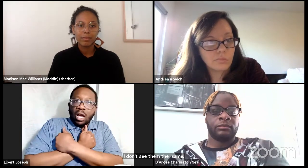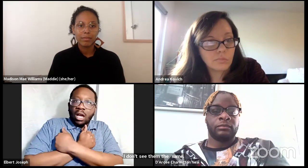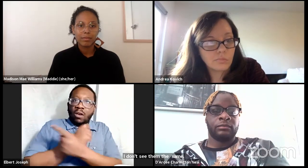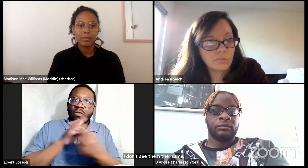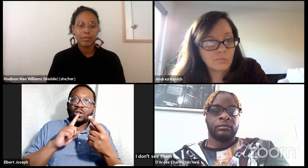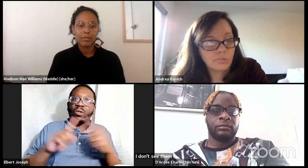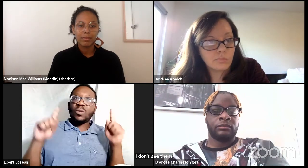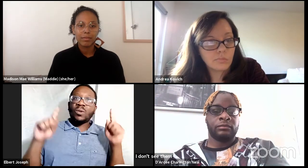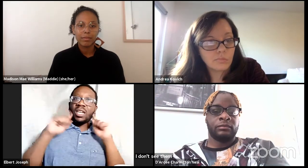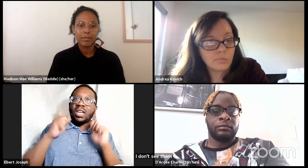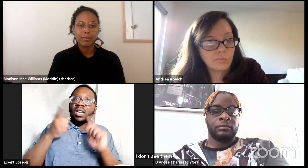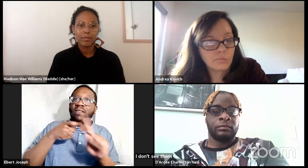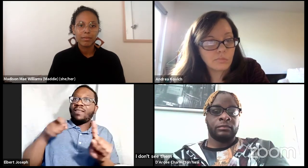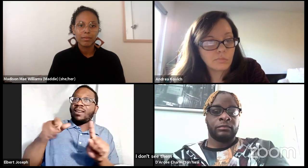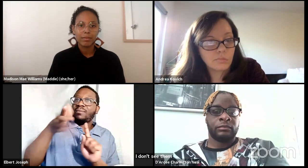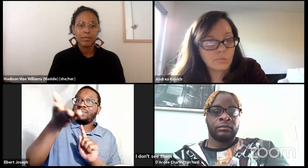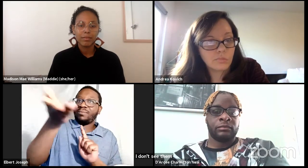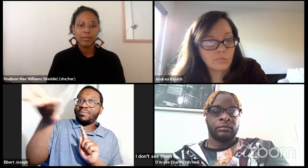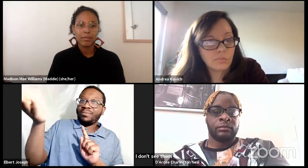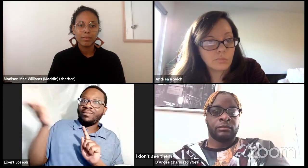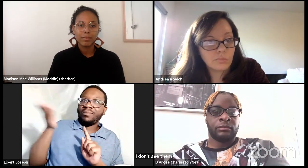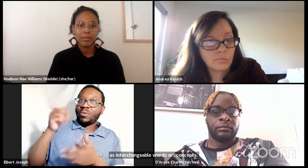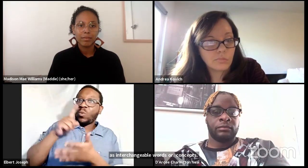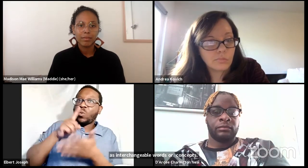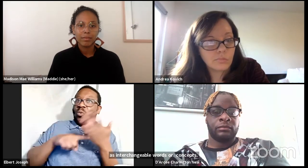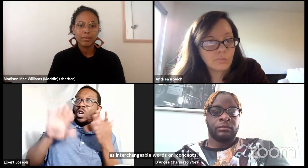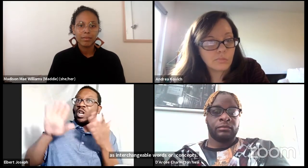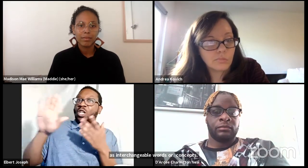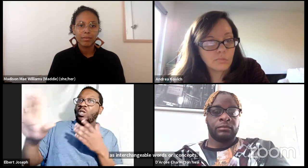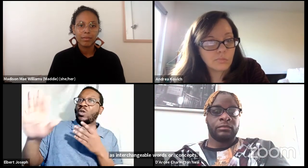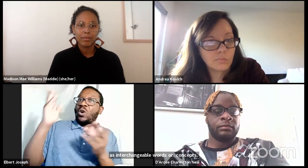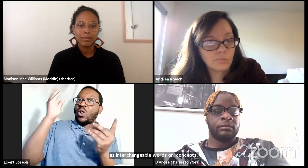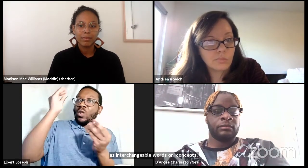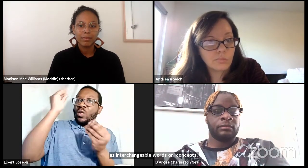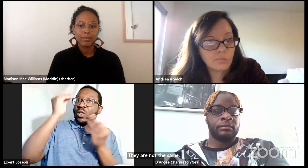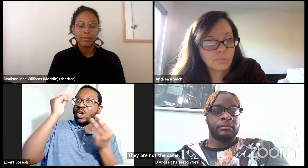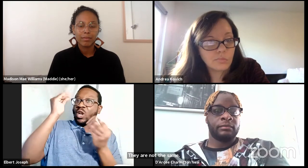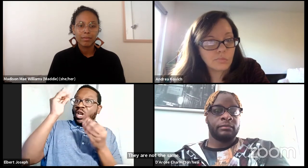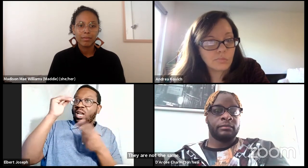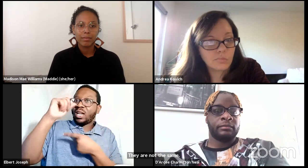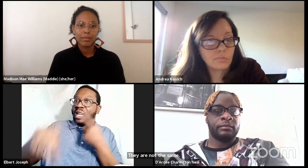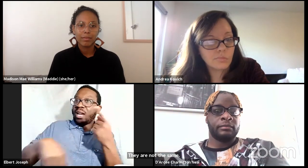So I would love to pick the brains and minds of each of our panelists this evenings.